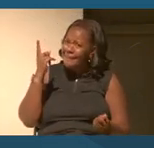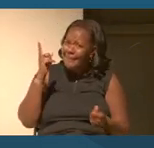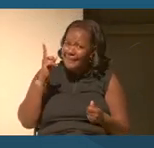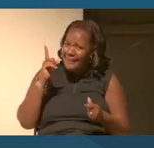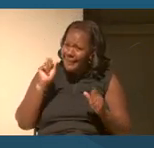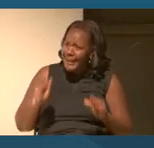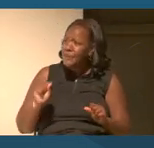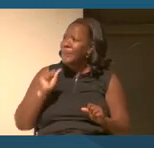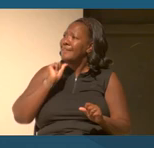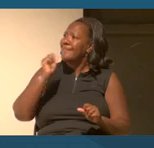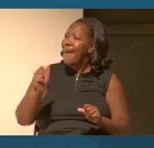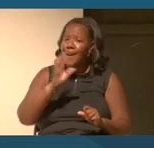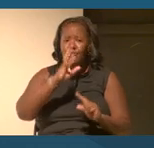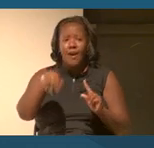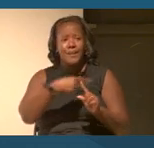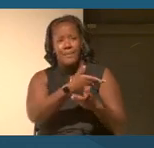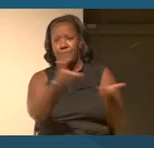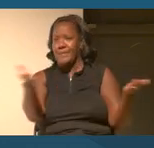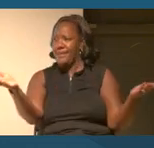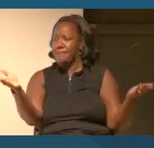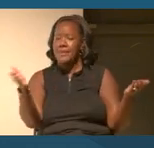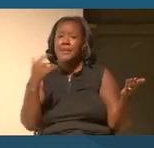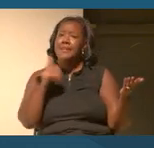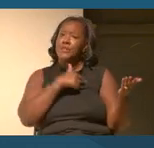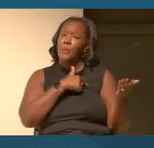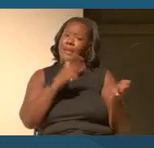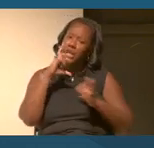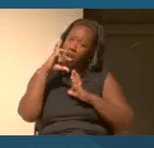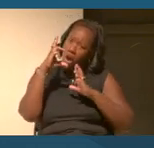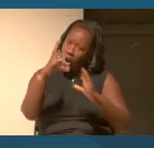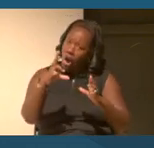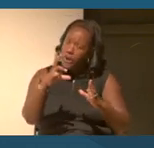in a way that honors the past and celebrates the contribution?